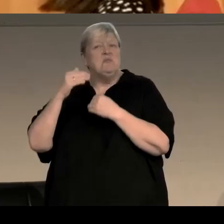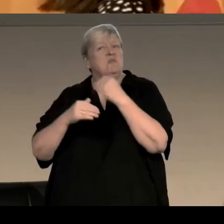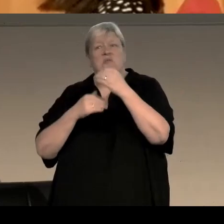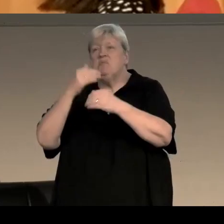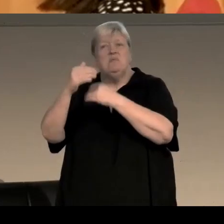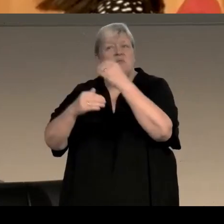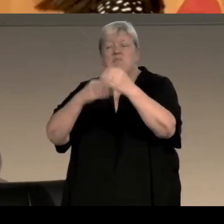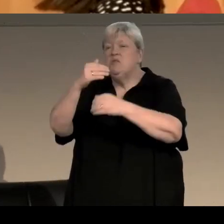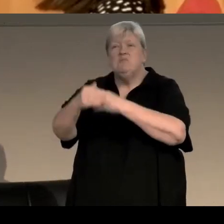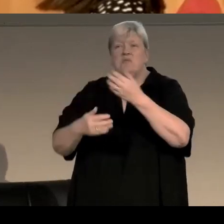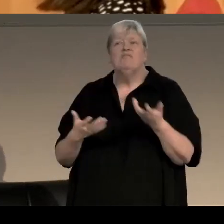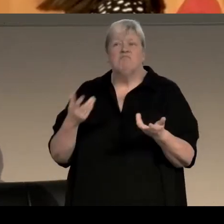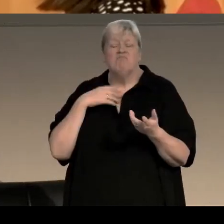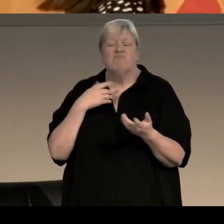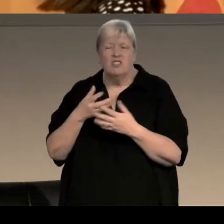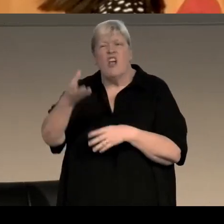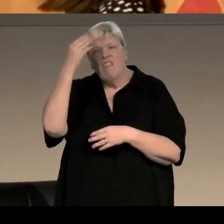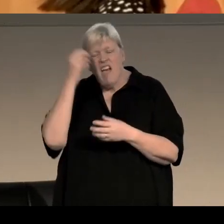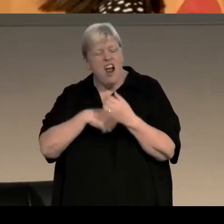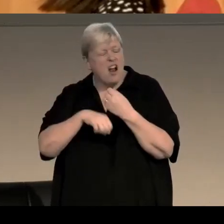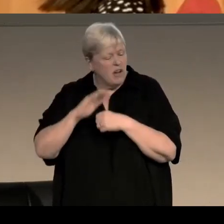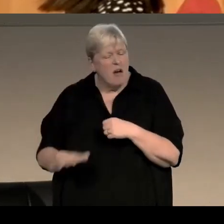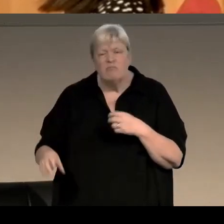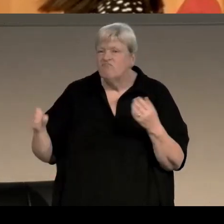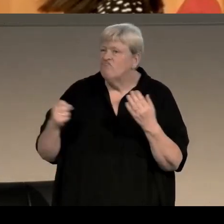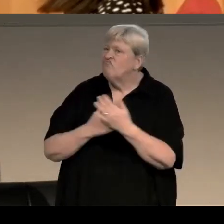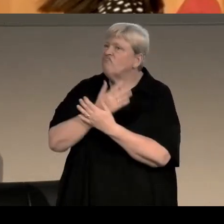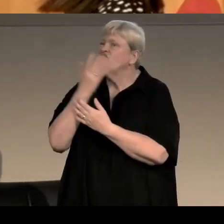She's learned from her mistakes, she's grown as a person, she's feeling differently